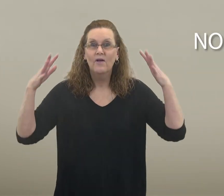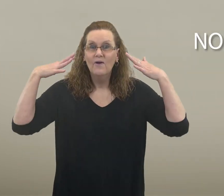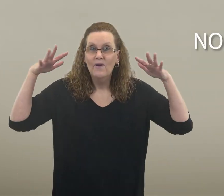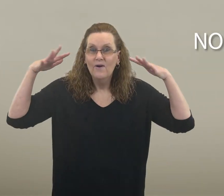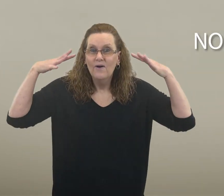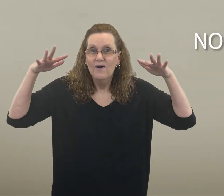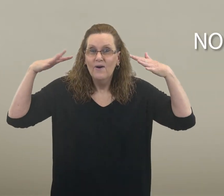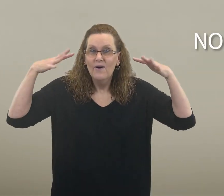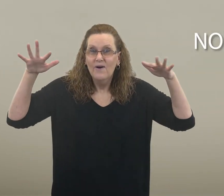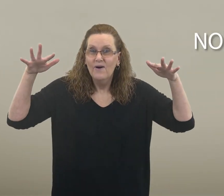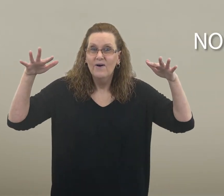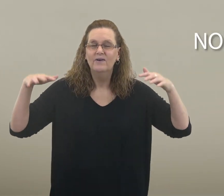noisy